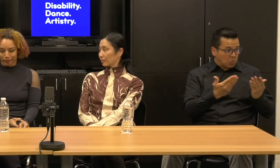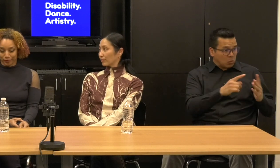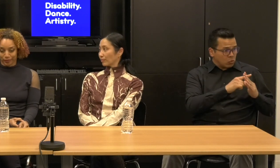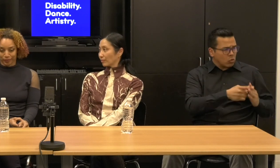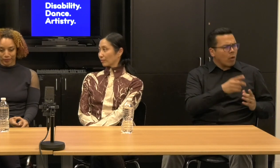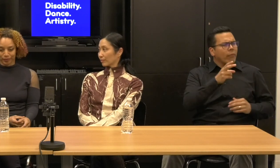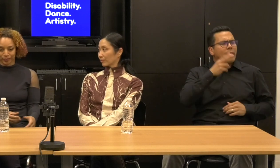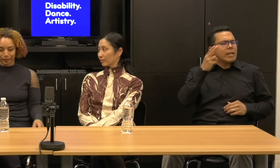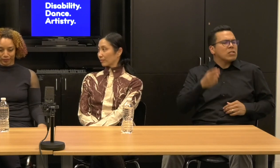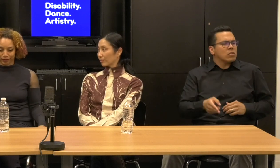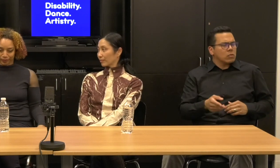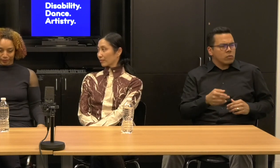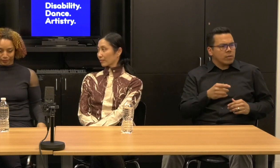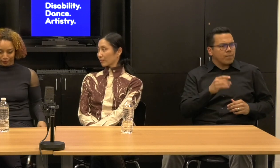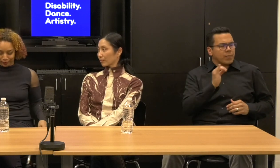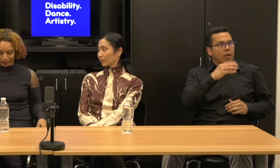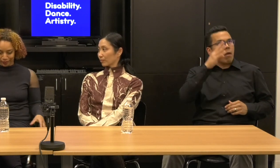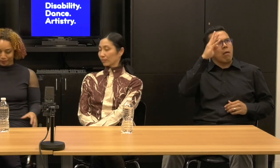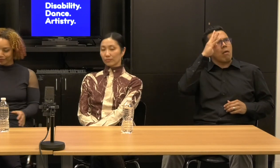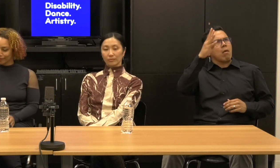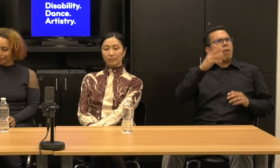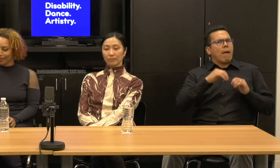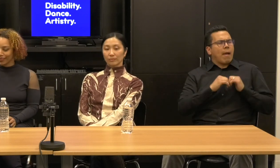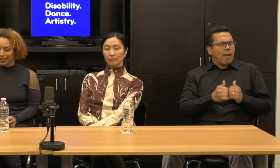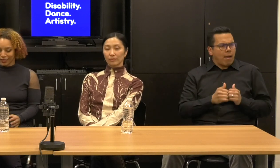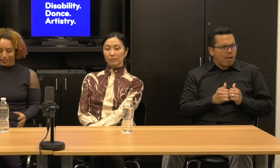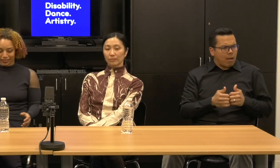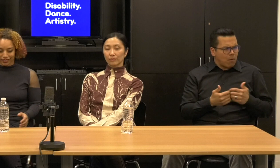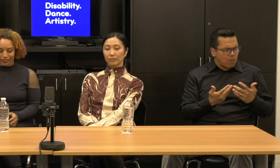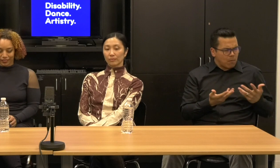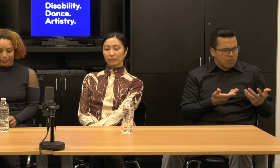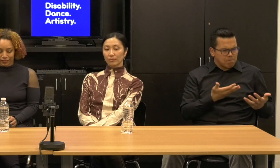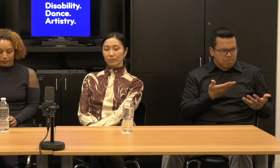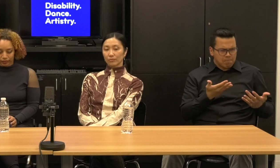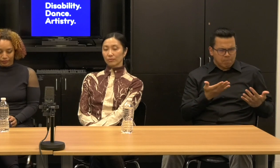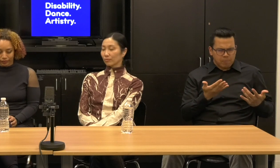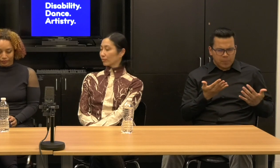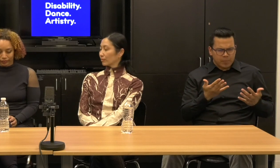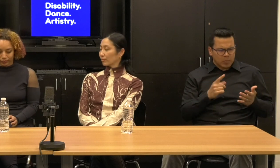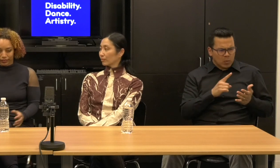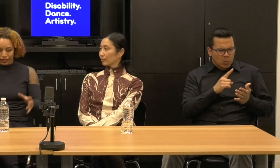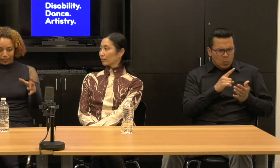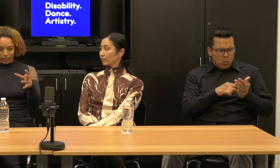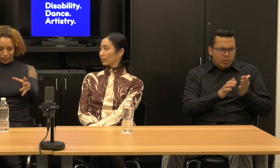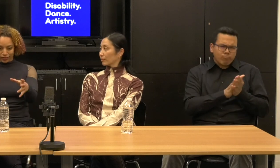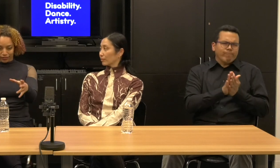What, where did it come from? What drives you to make this work?